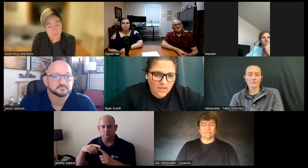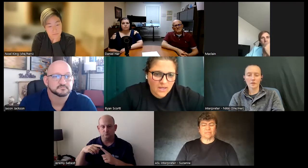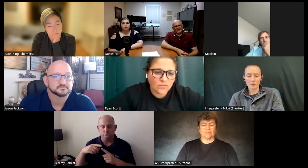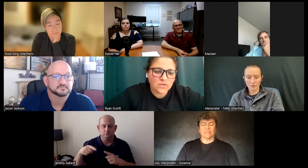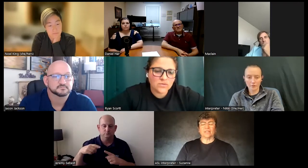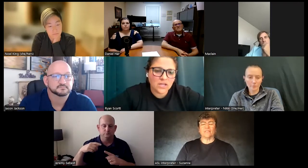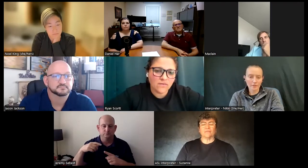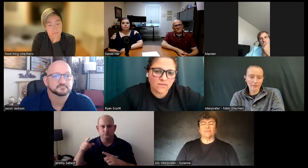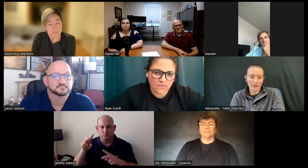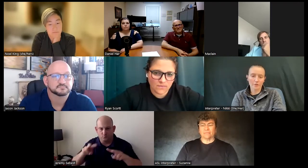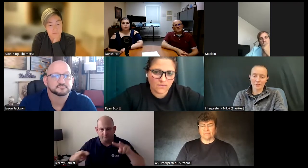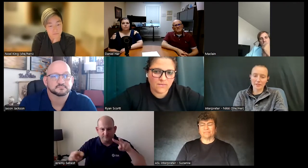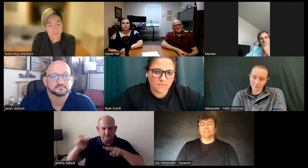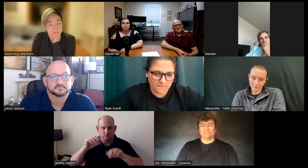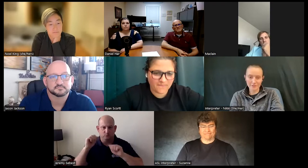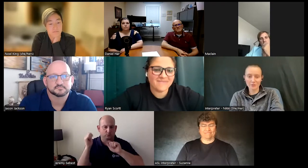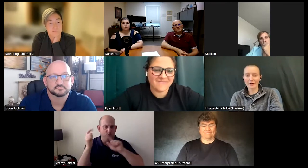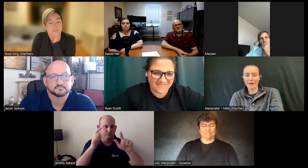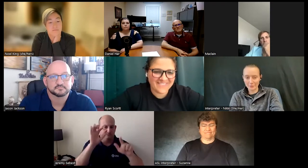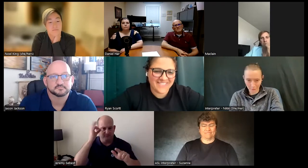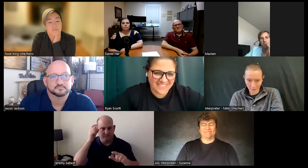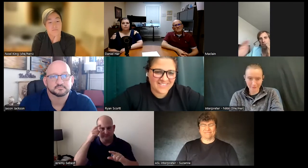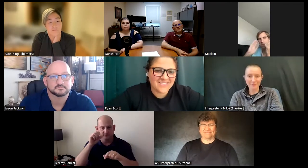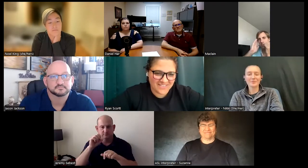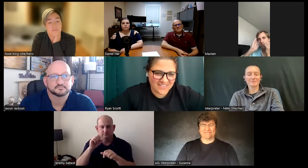and because women accountability office is where I used to work